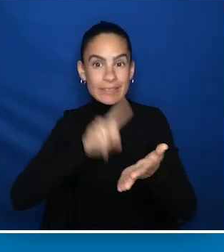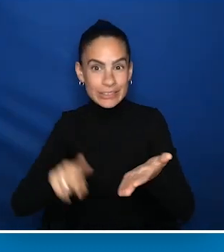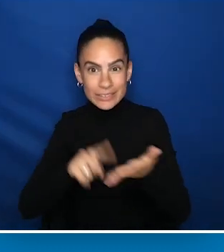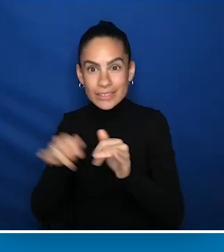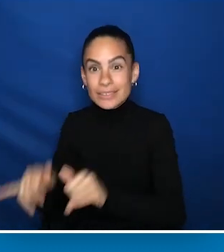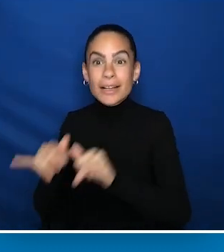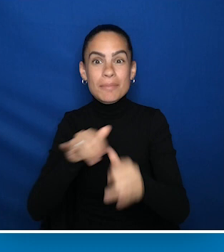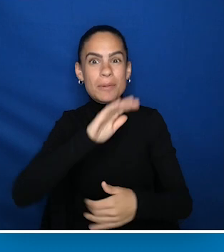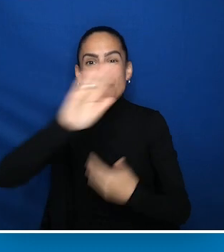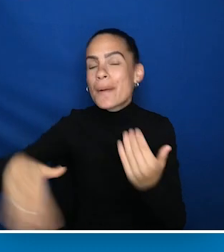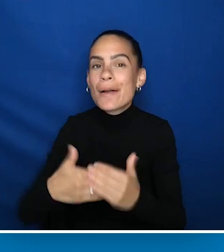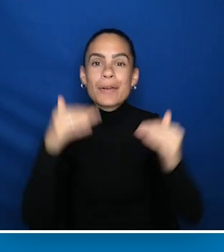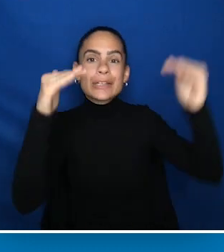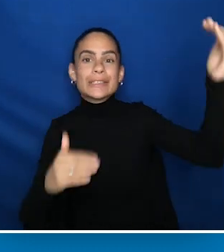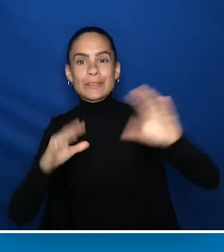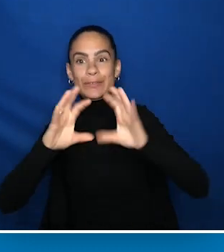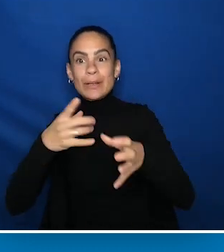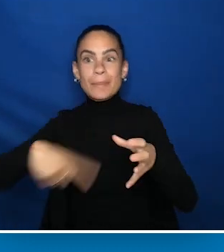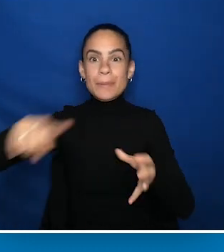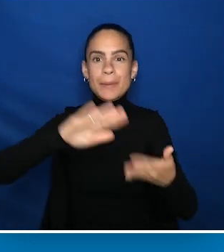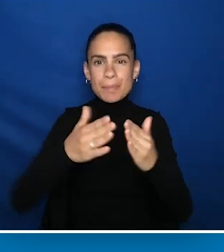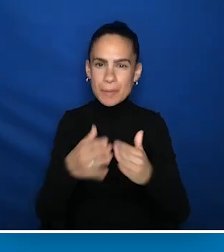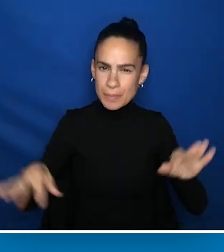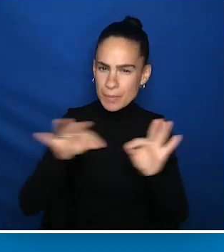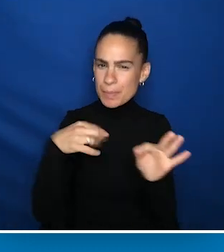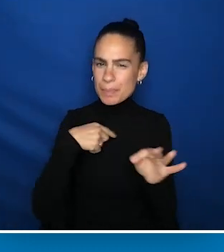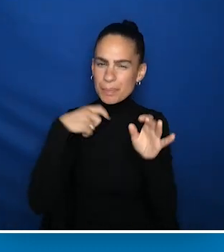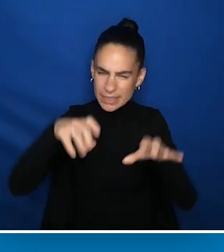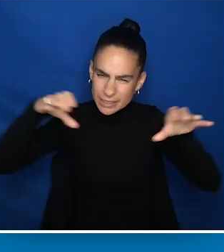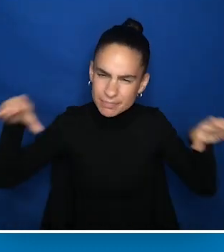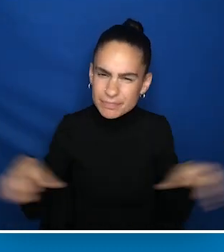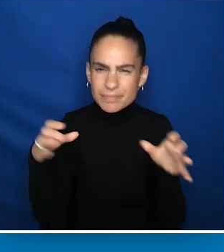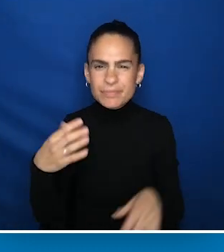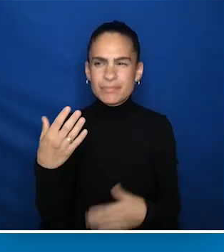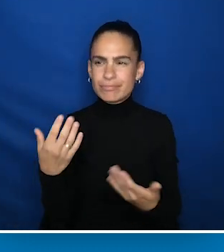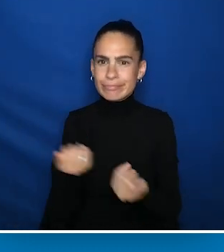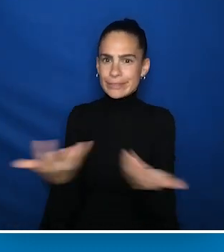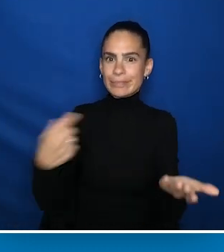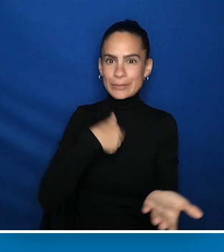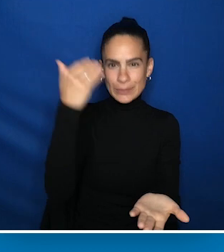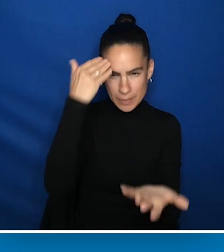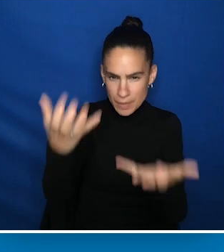And as with all underserved communities, it is imperative that we use all of the tools in our engagement toolbox